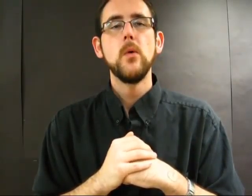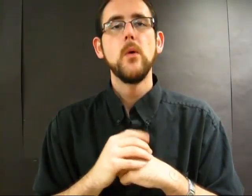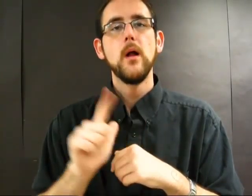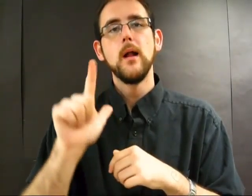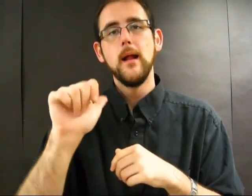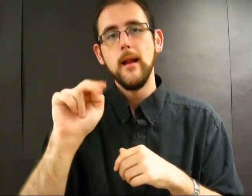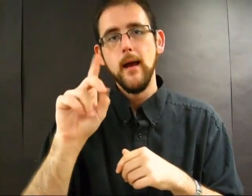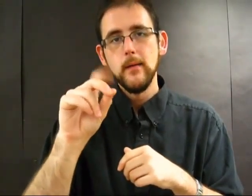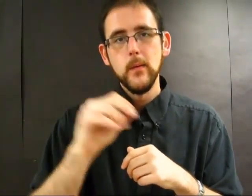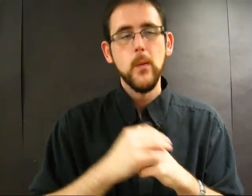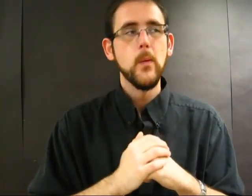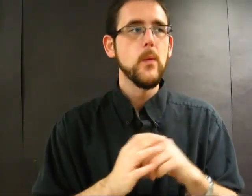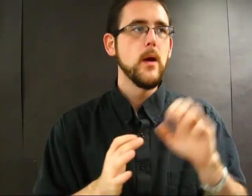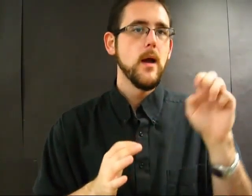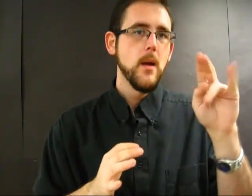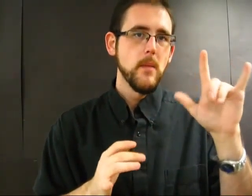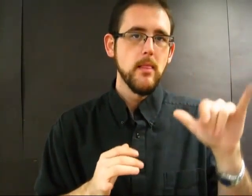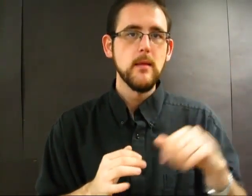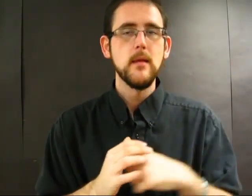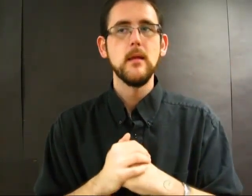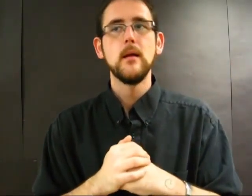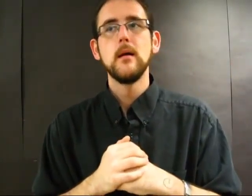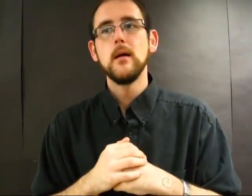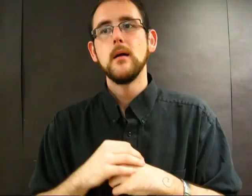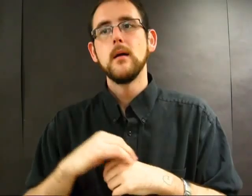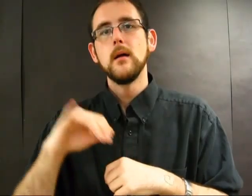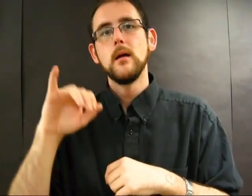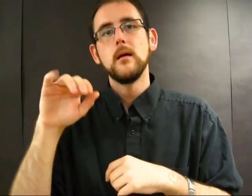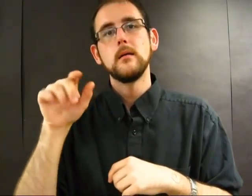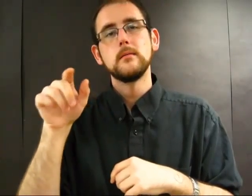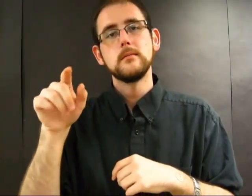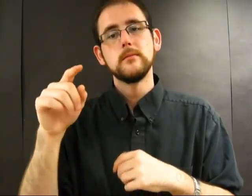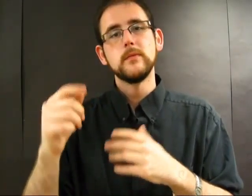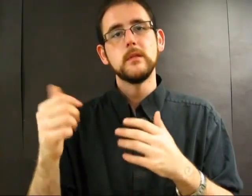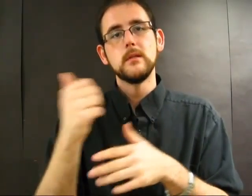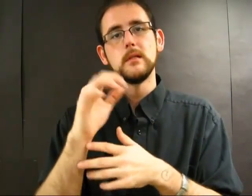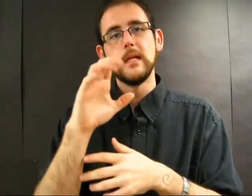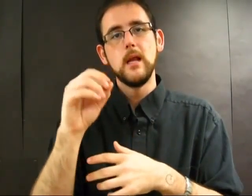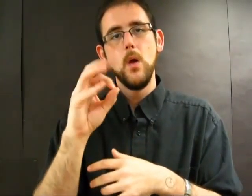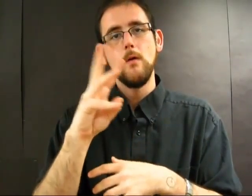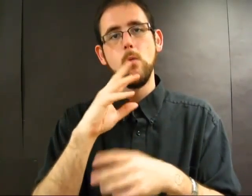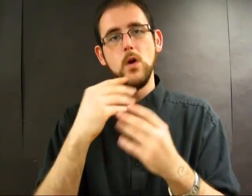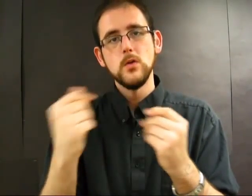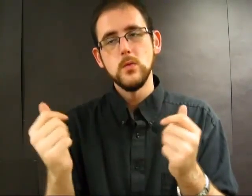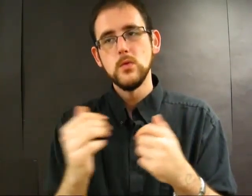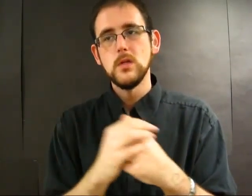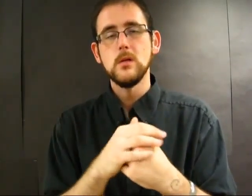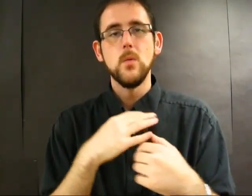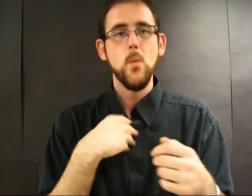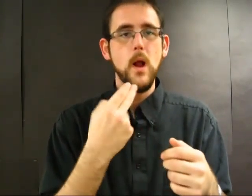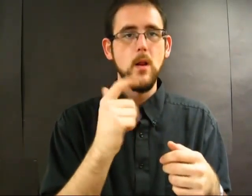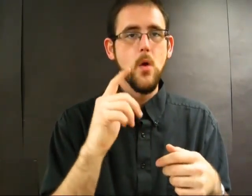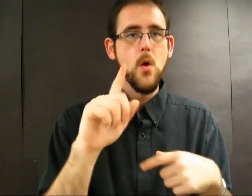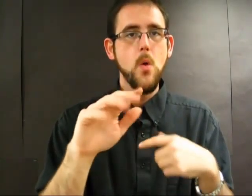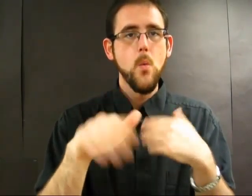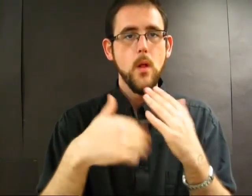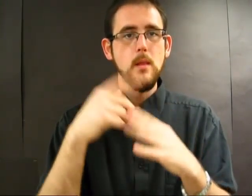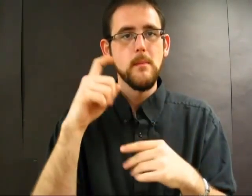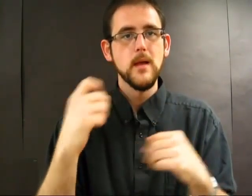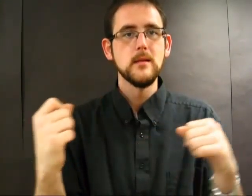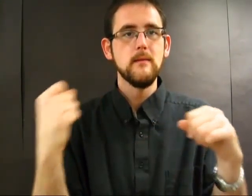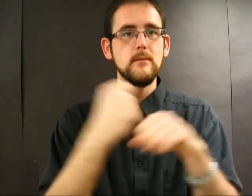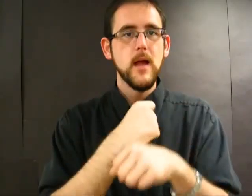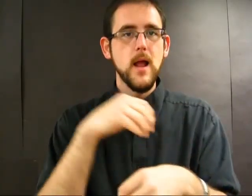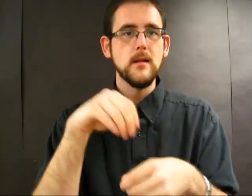So Lando, Emily, Water Solutions, and Whitehall must fight it out in the